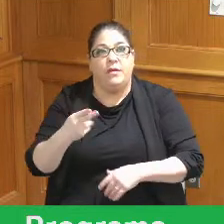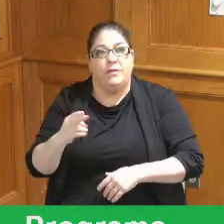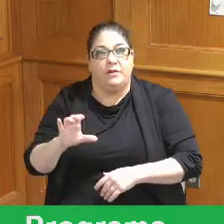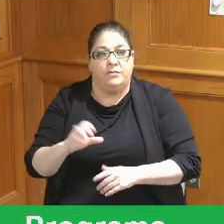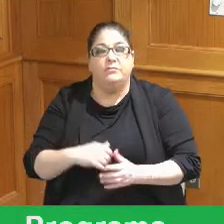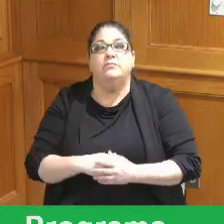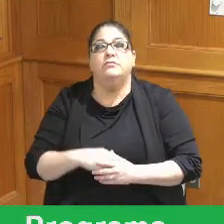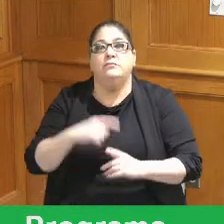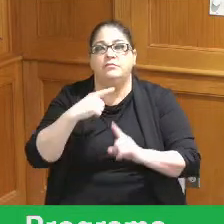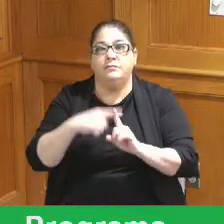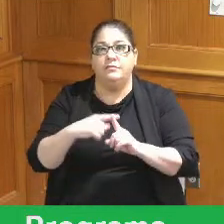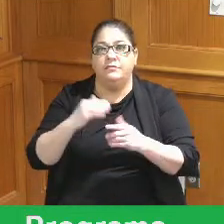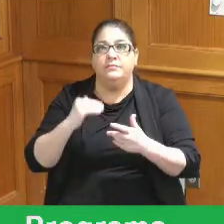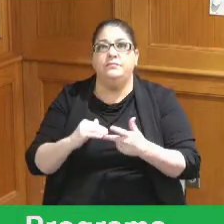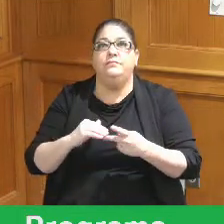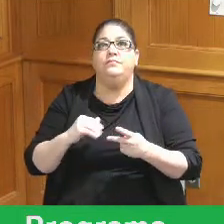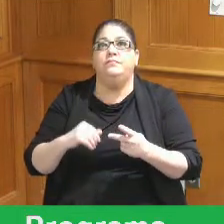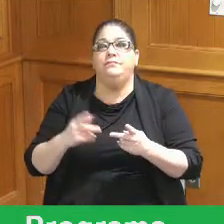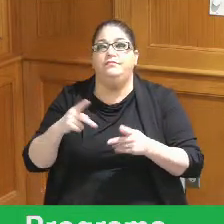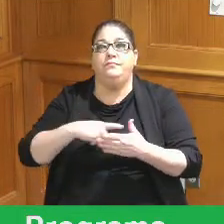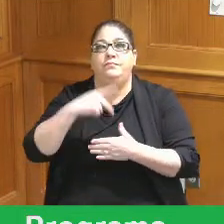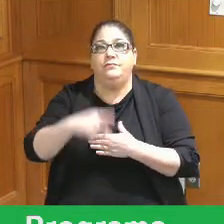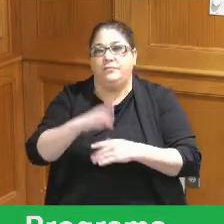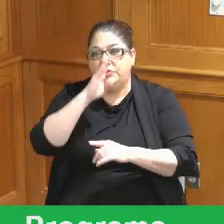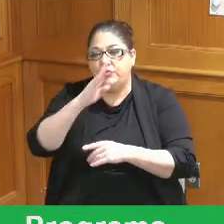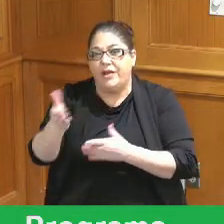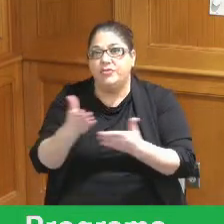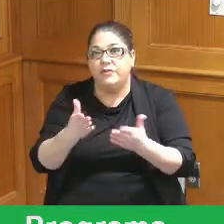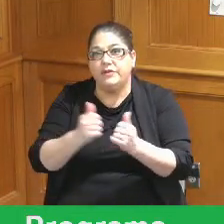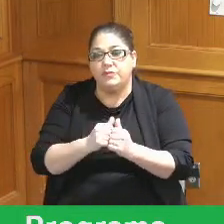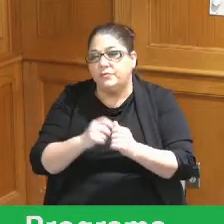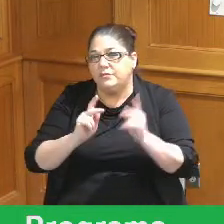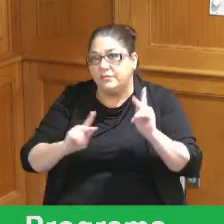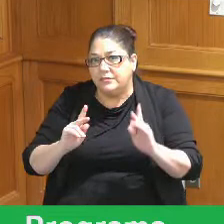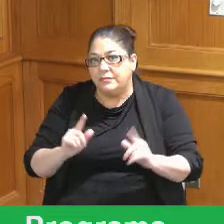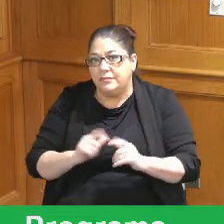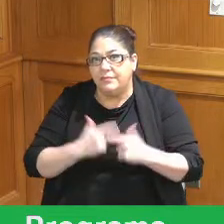then we have programs that are direct service to Residents where we offer yard trimmings drop-offs